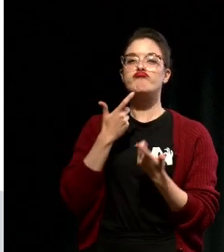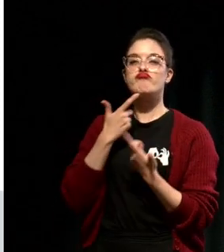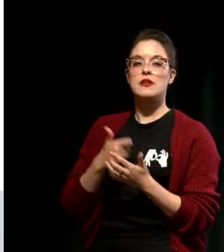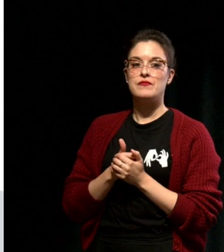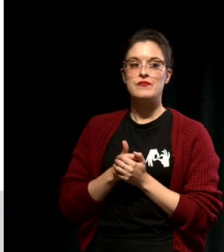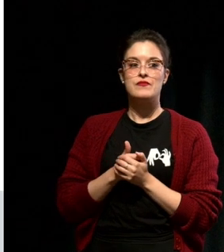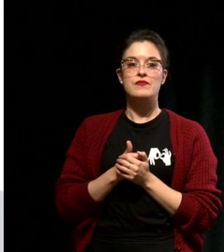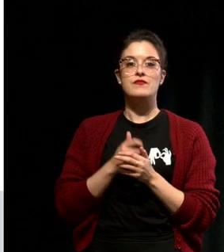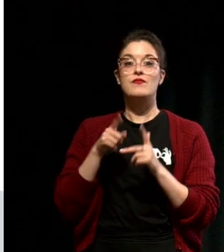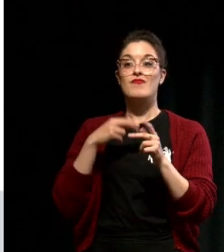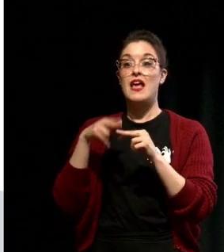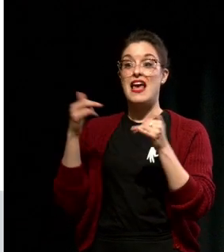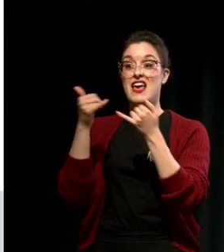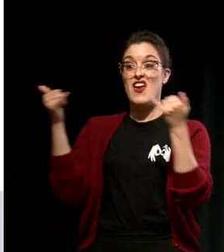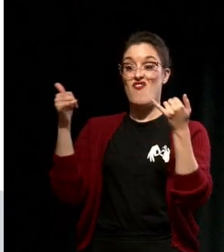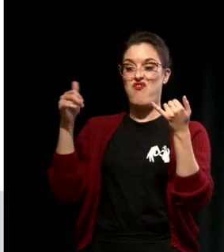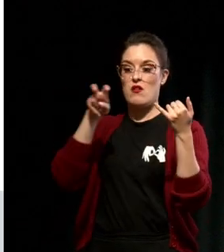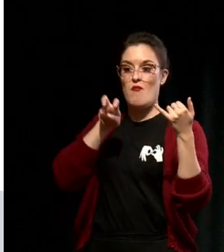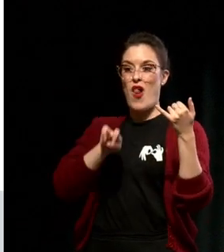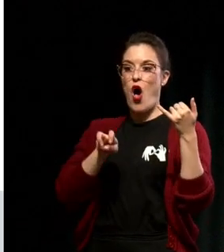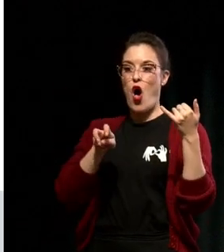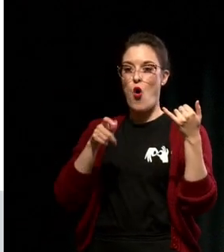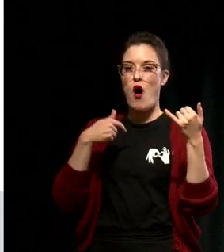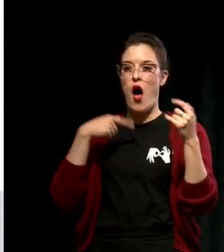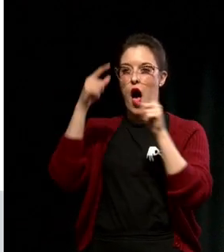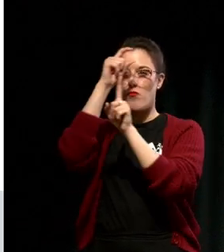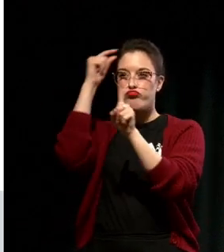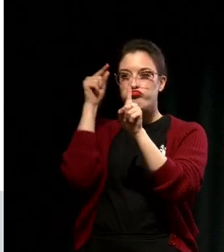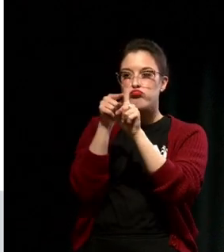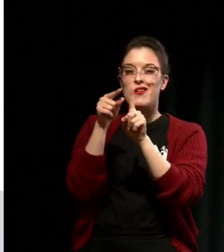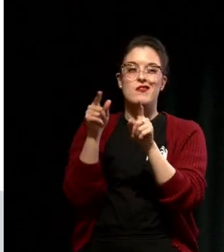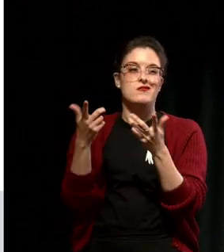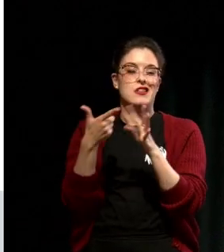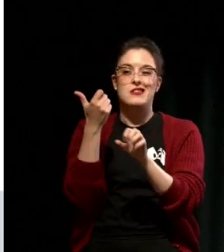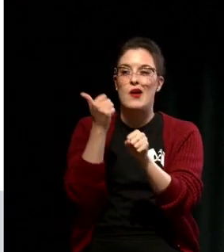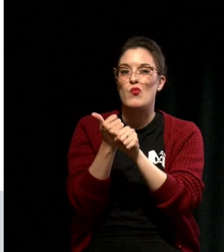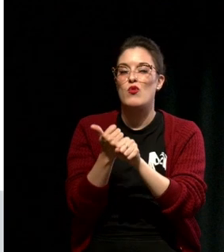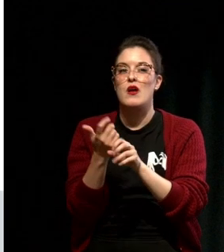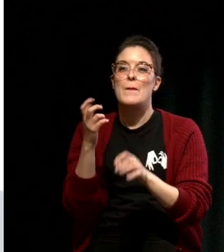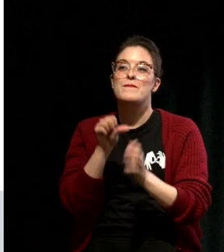the line you're just after something specific, like money or power.